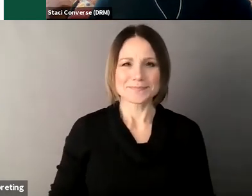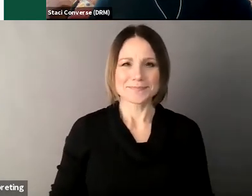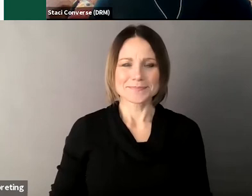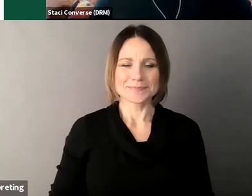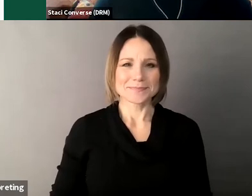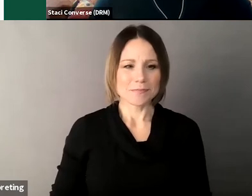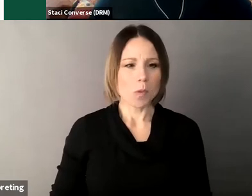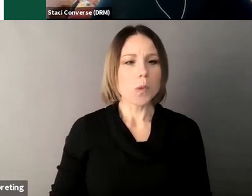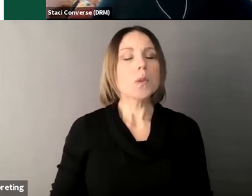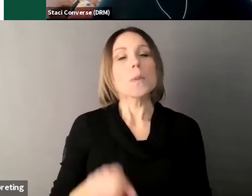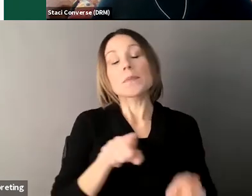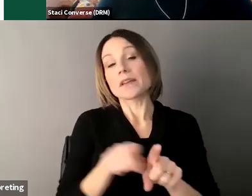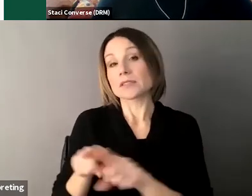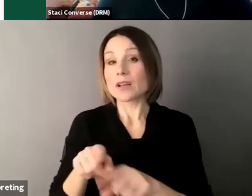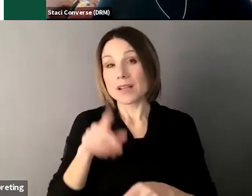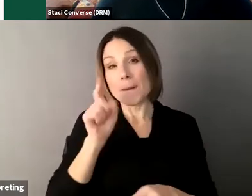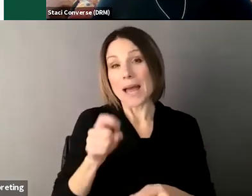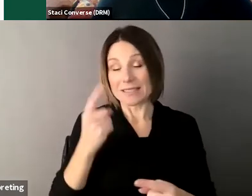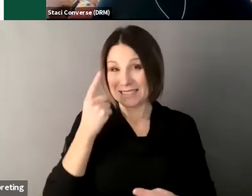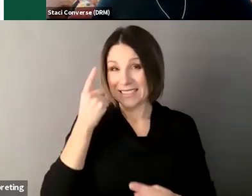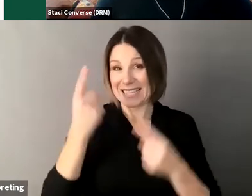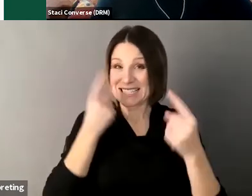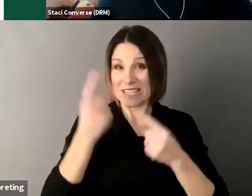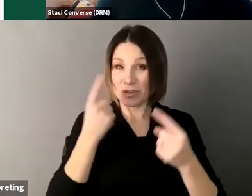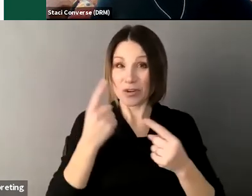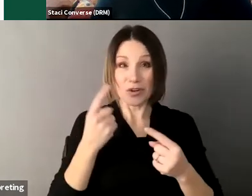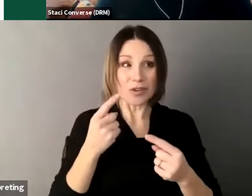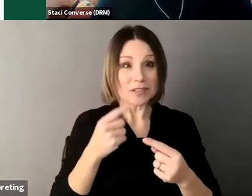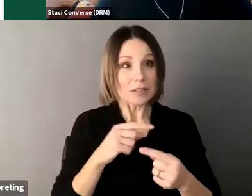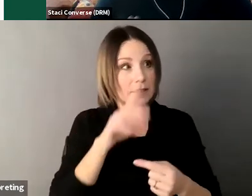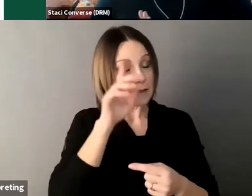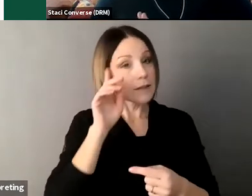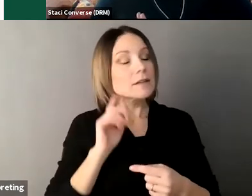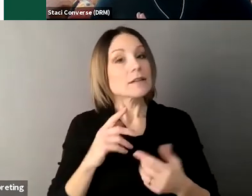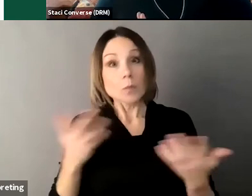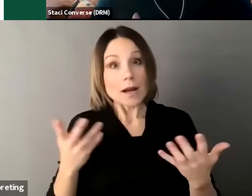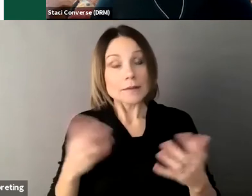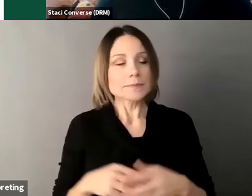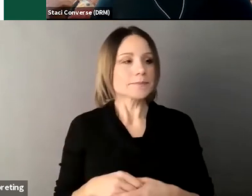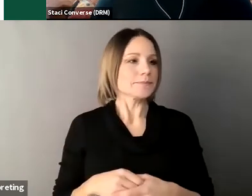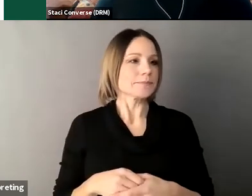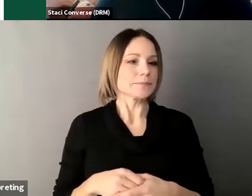it must also be considered as part of the judge's orders um they must find by clear and convincing